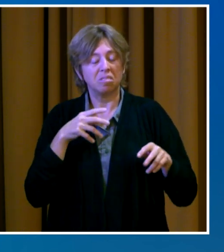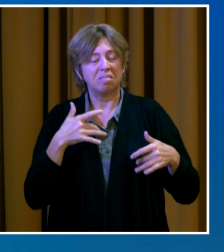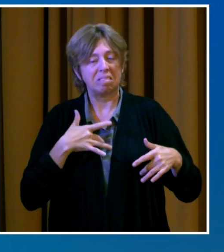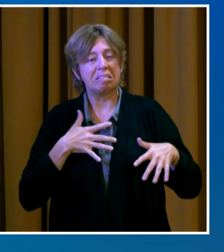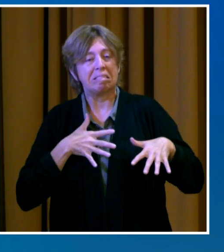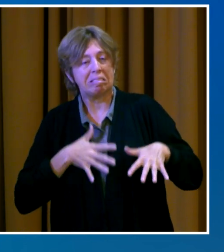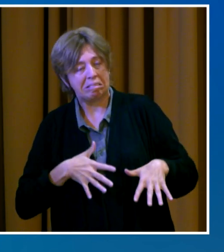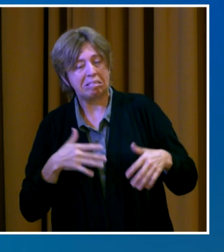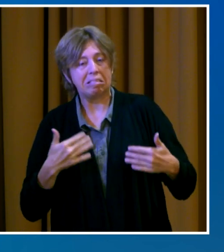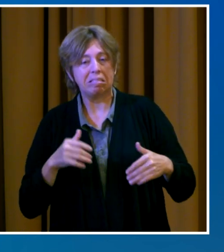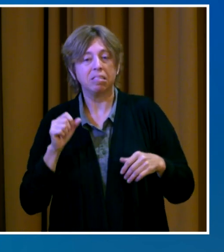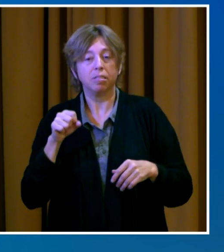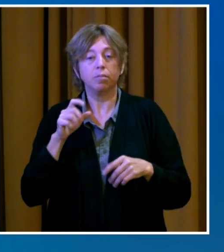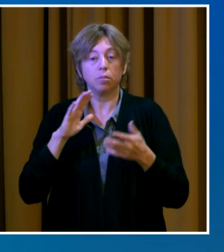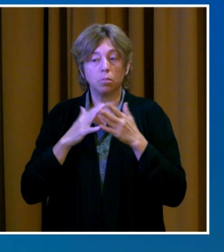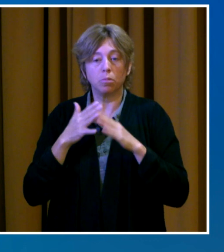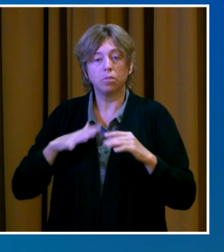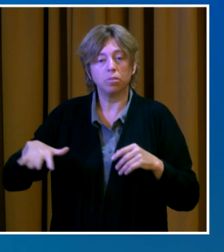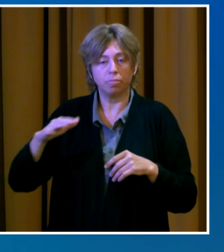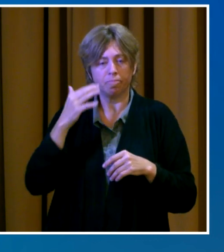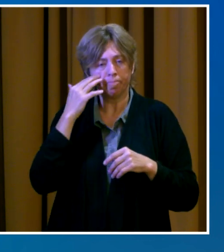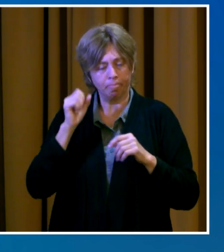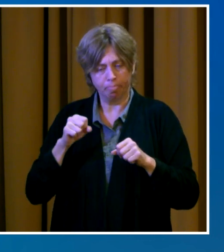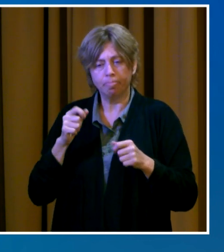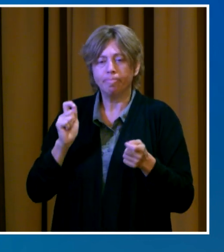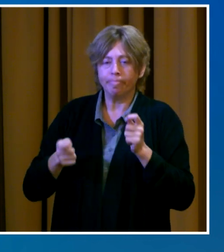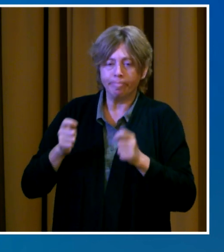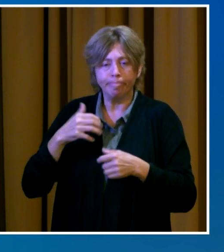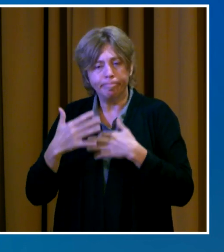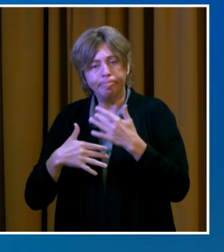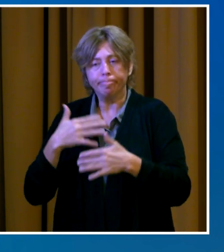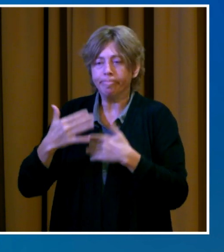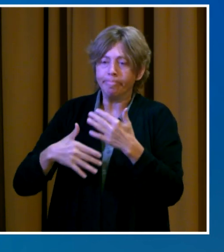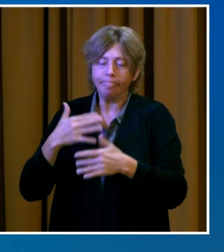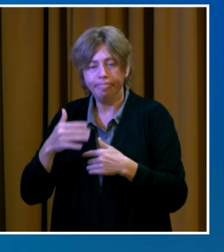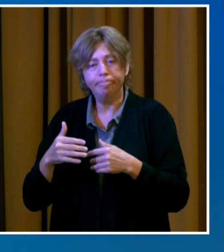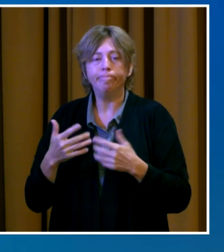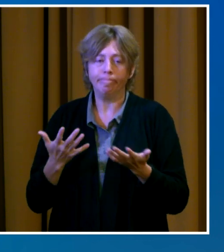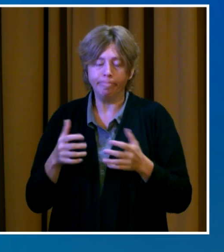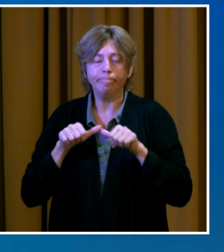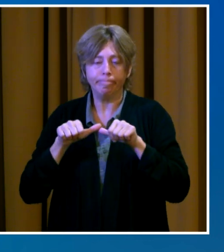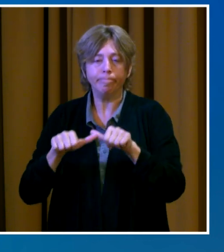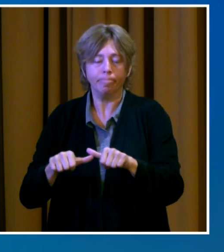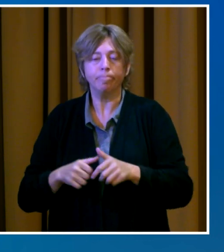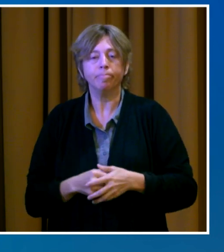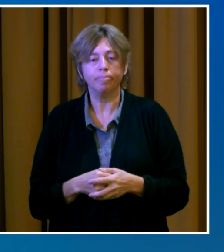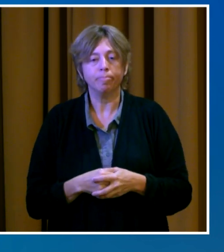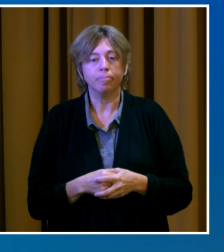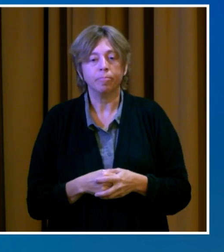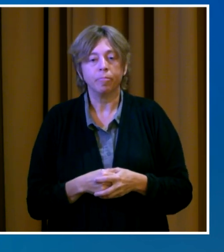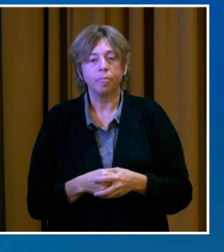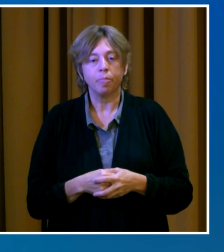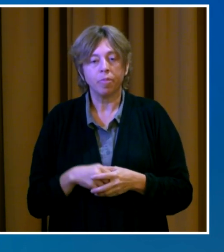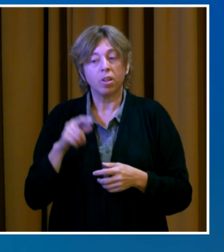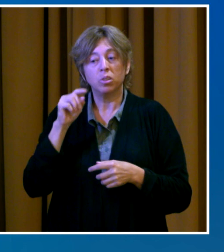We can take comfort in knowing that there are proven tools available to slow the spread and prevent serious illness and